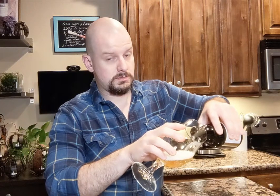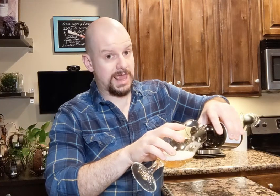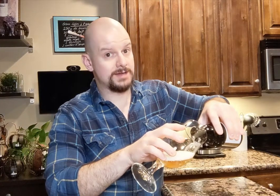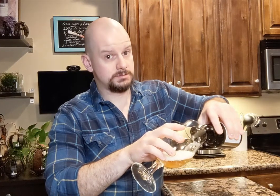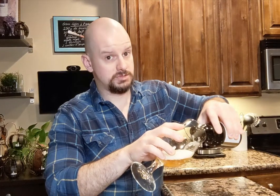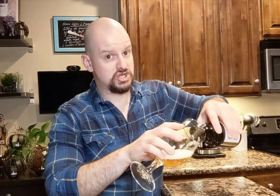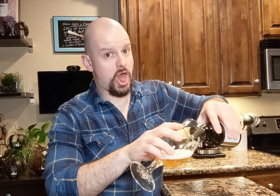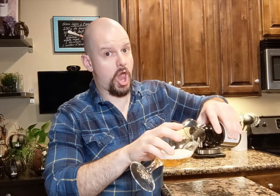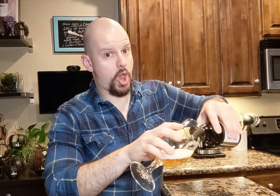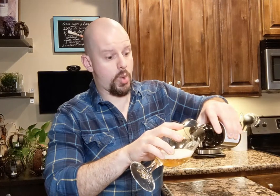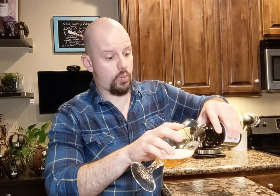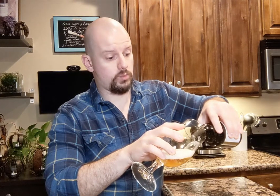Yes, that slow.